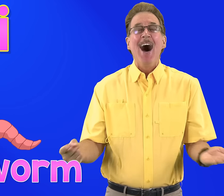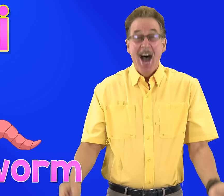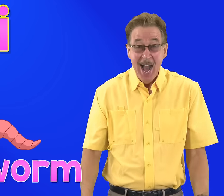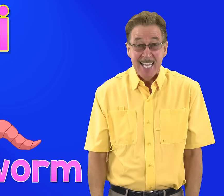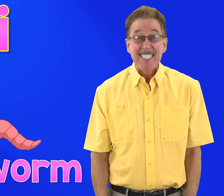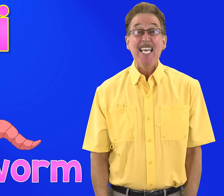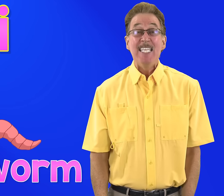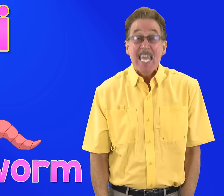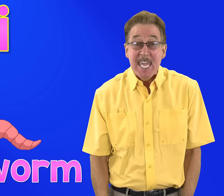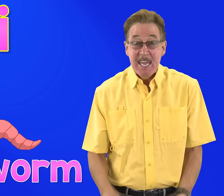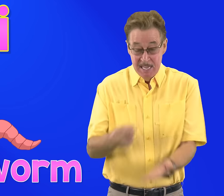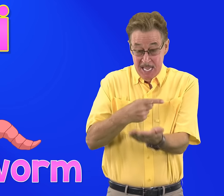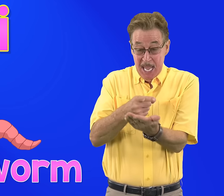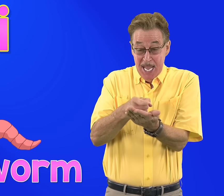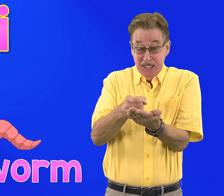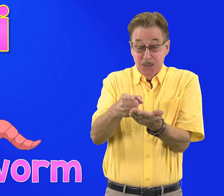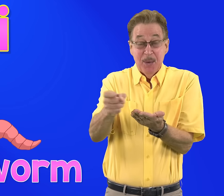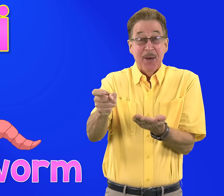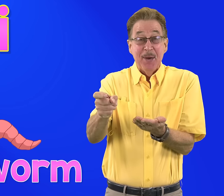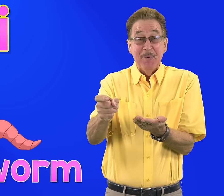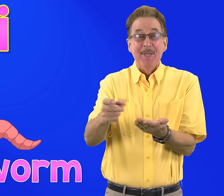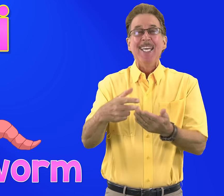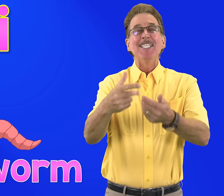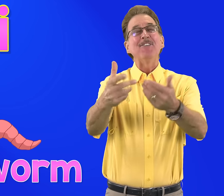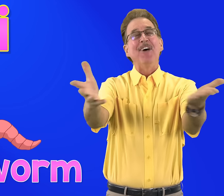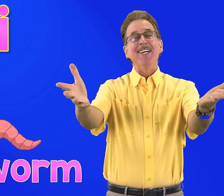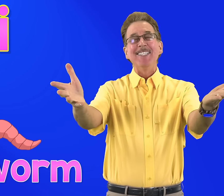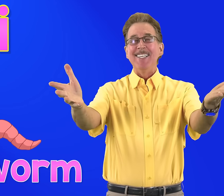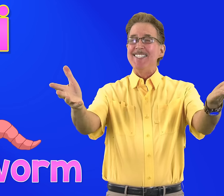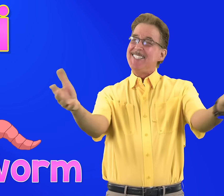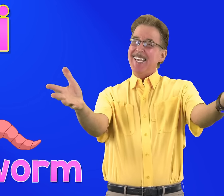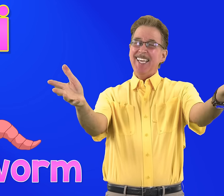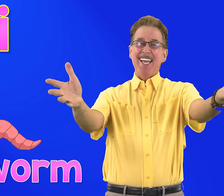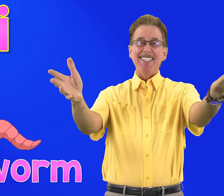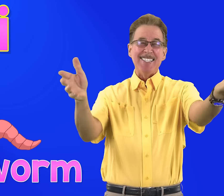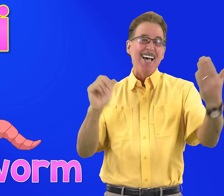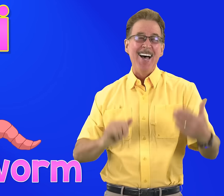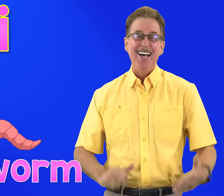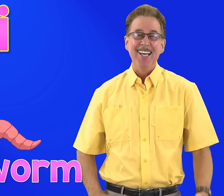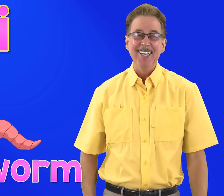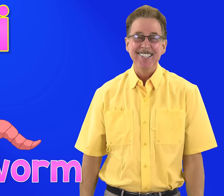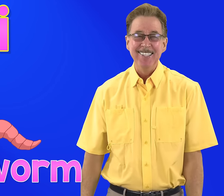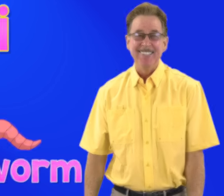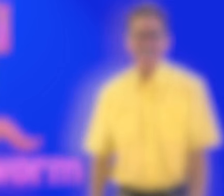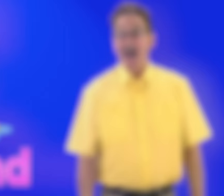I i says /i/ inchworm It's fun to sing and sign